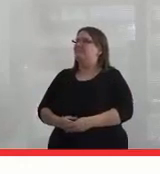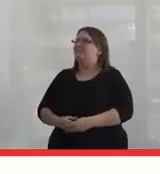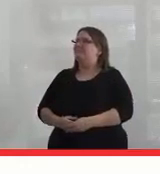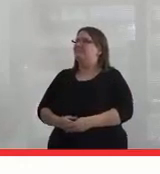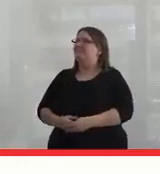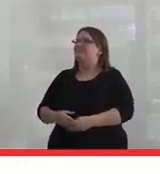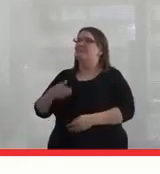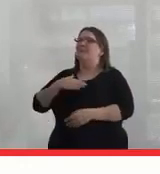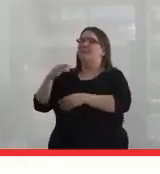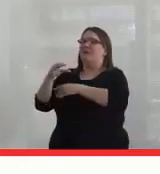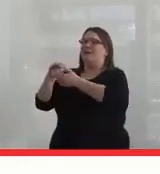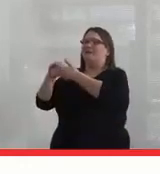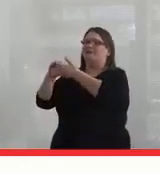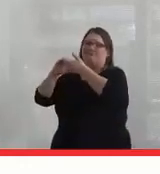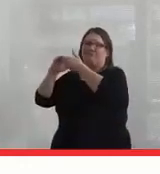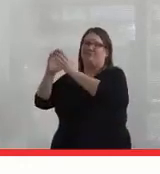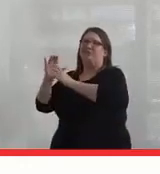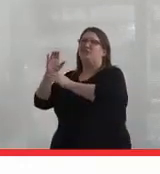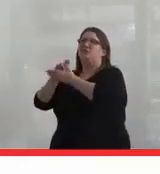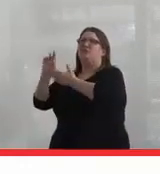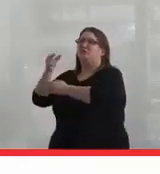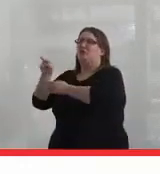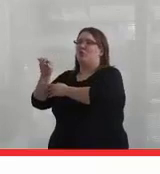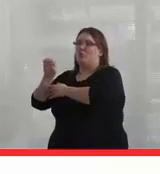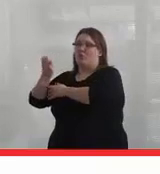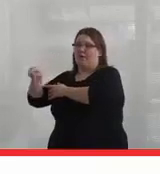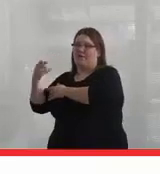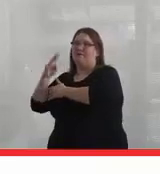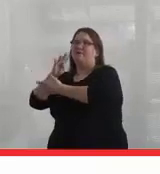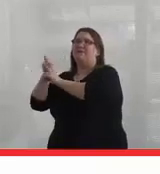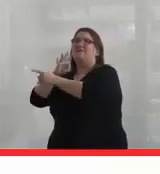My colleague, Kim Anderson at the University of Guelph, talks about the fact that reconciliation is about